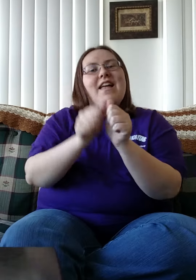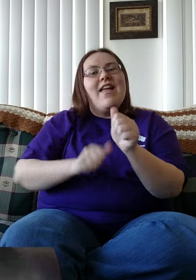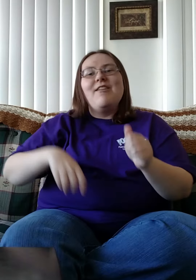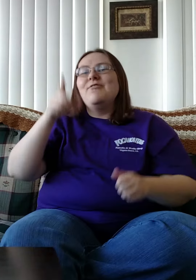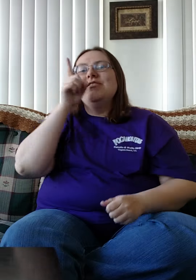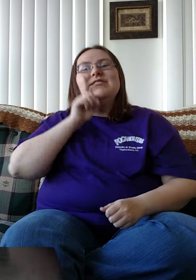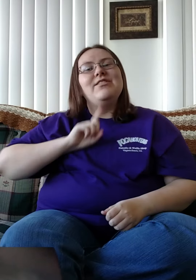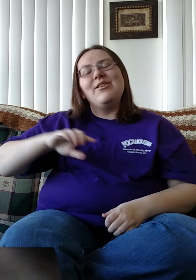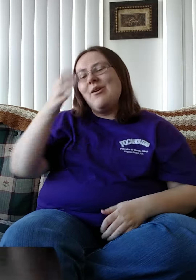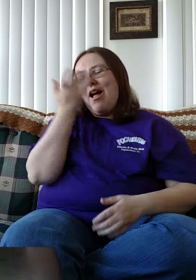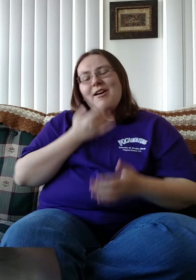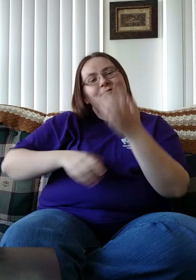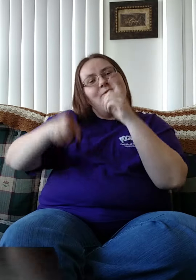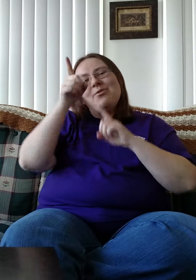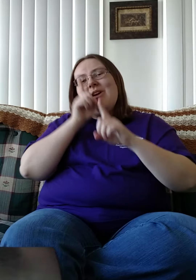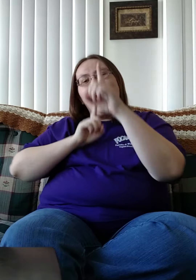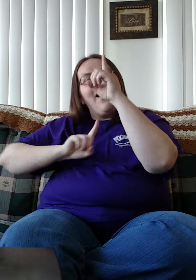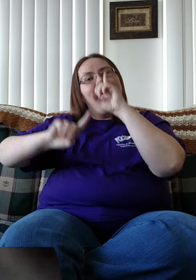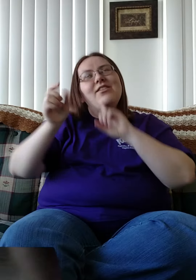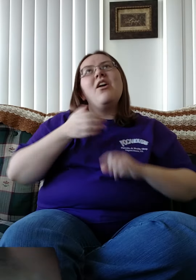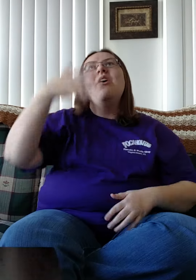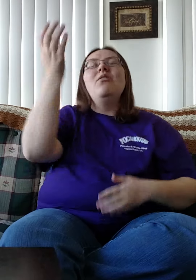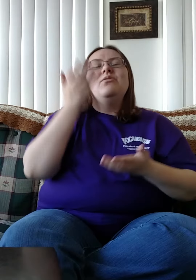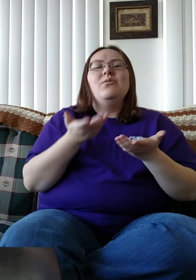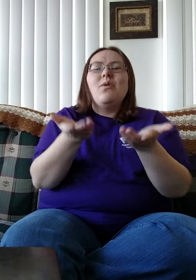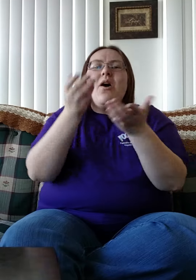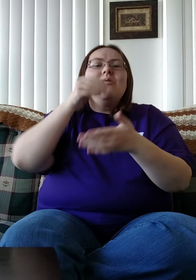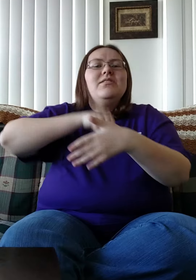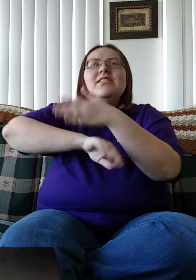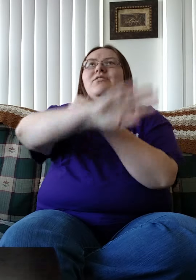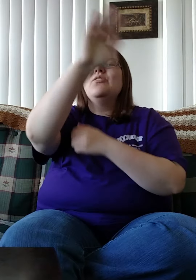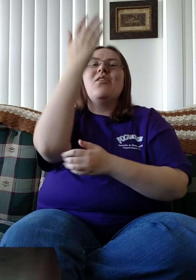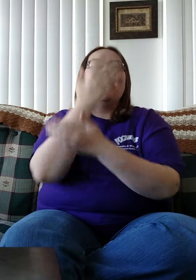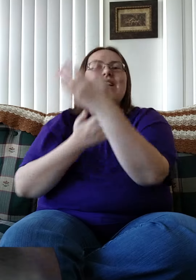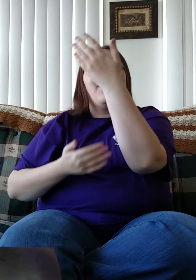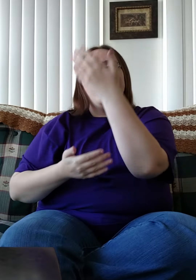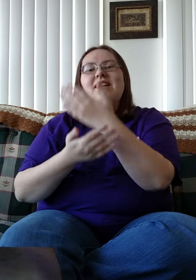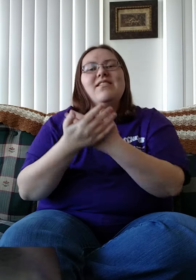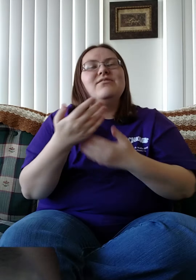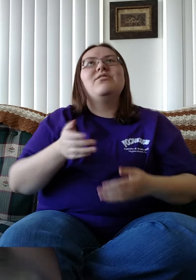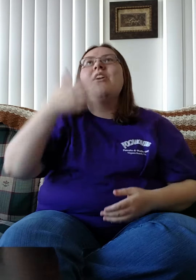And every tear I've cried You hold in Your hand